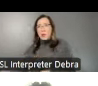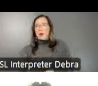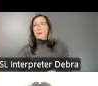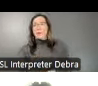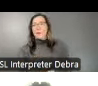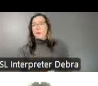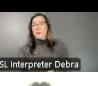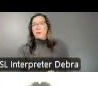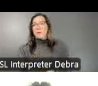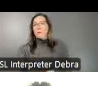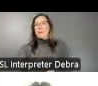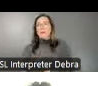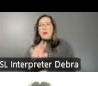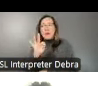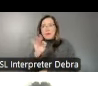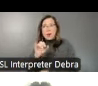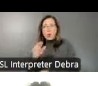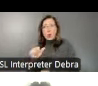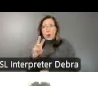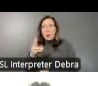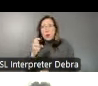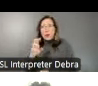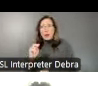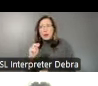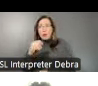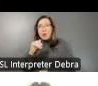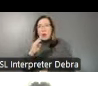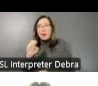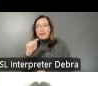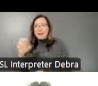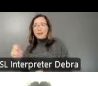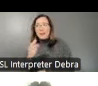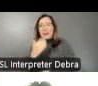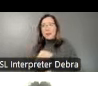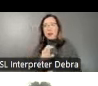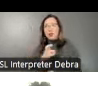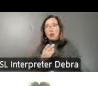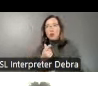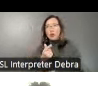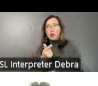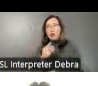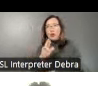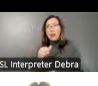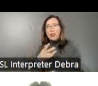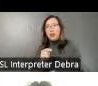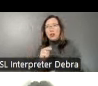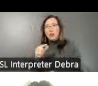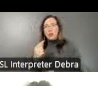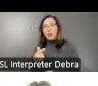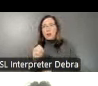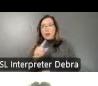Gretchen Gonzalez-Davidson of Michigan, Huascar Medina of Kansas, Ishmael Ahmed of Michigan,